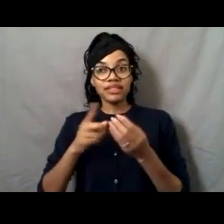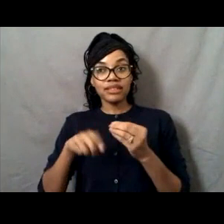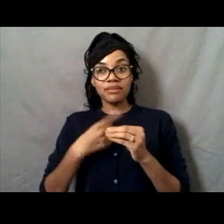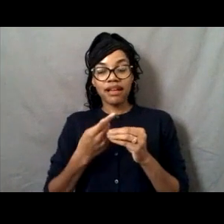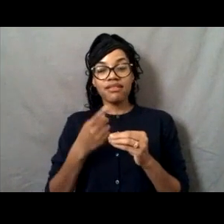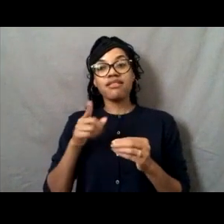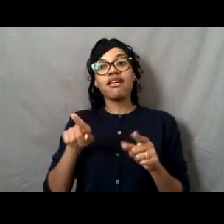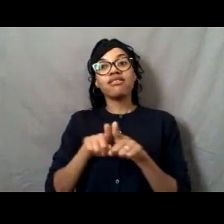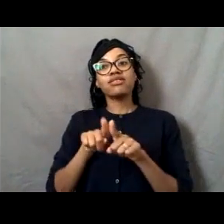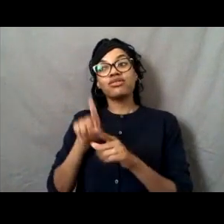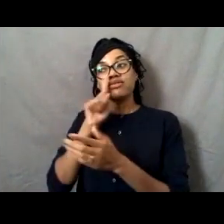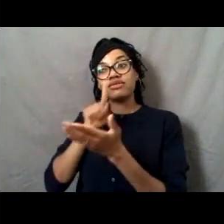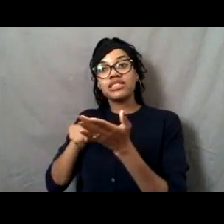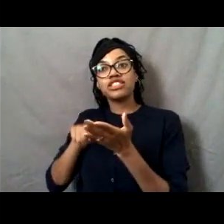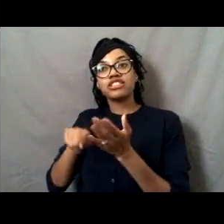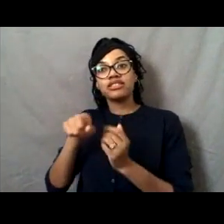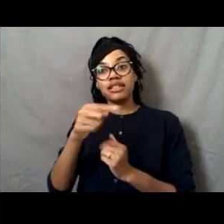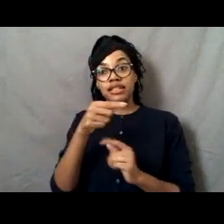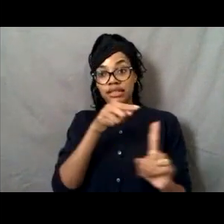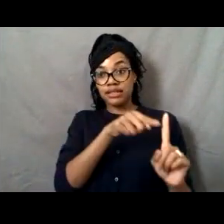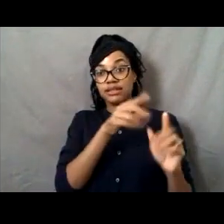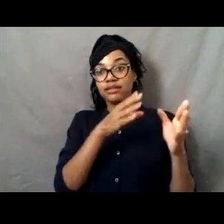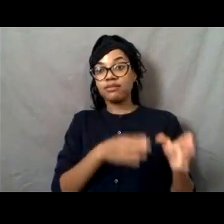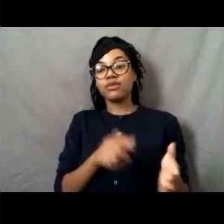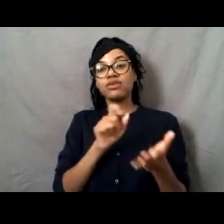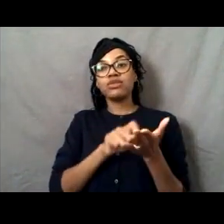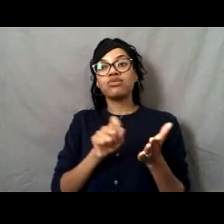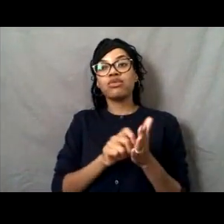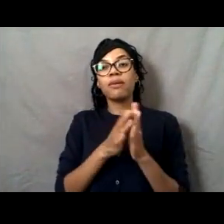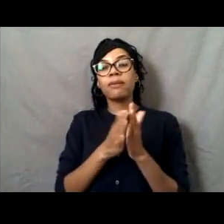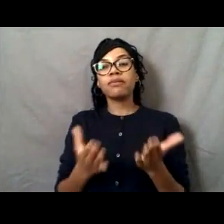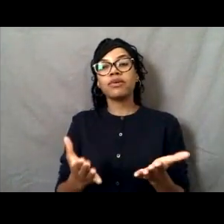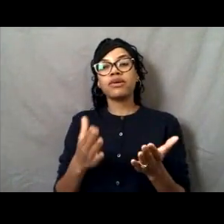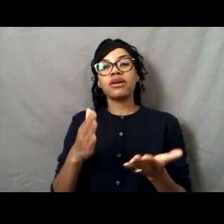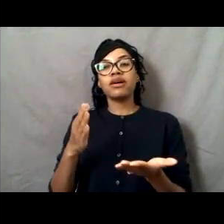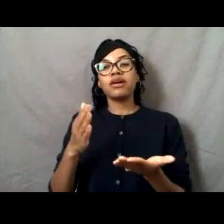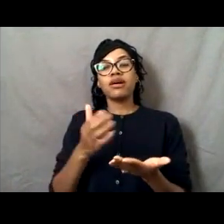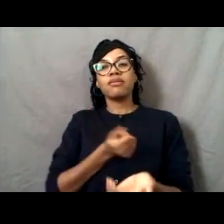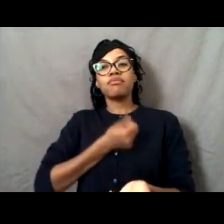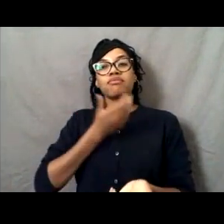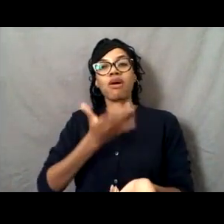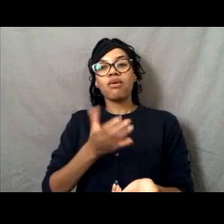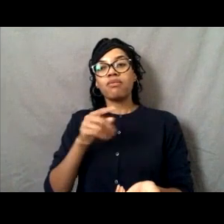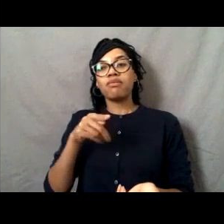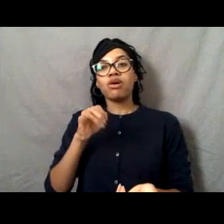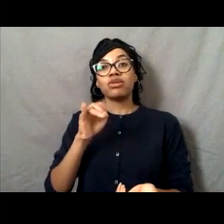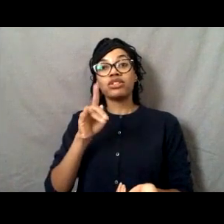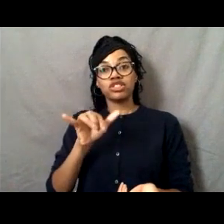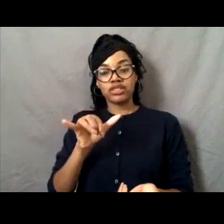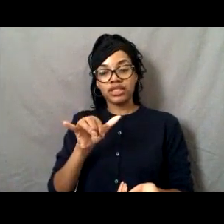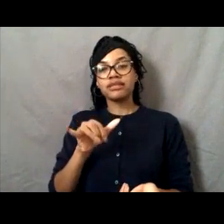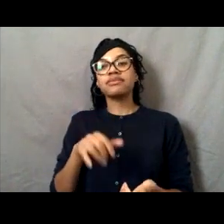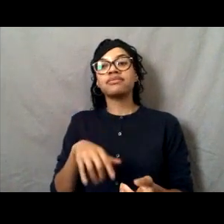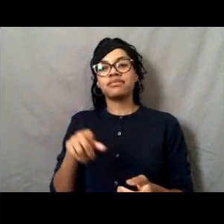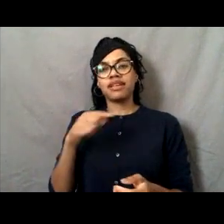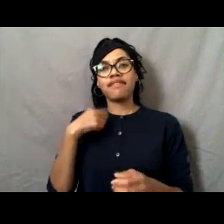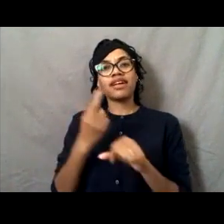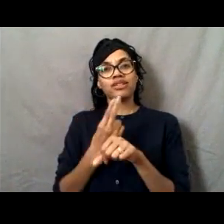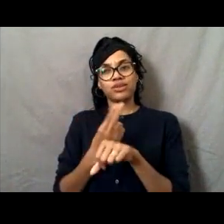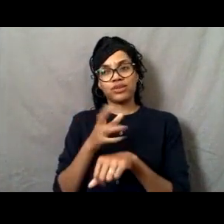of poetry called "A Child's Garden of Verse." That's right. - [Lisa] And I remembered that I had used that book when I was in school.